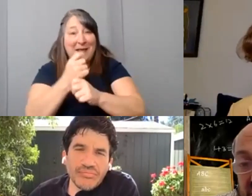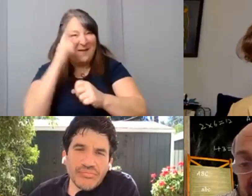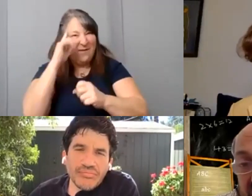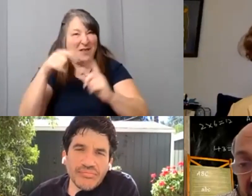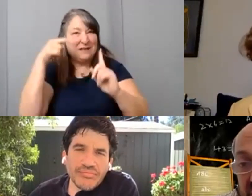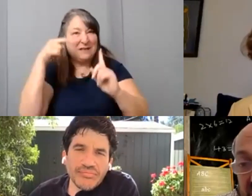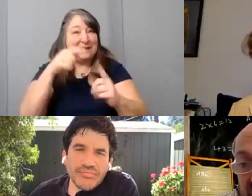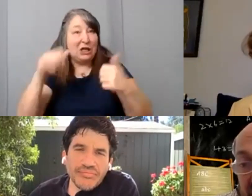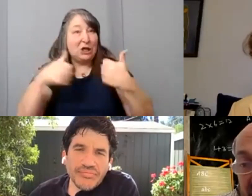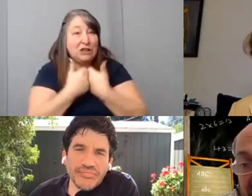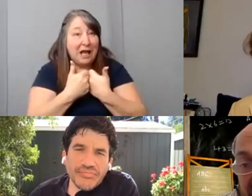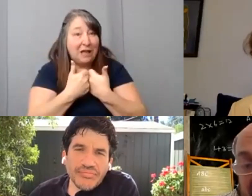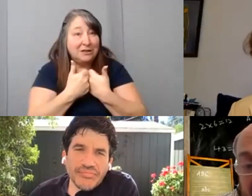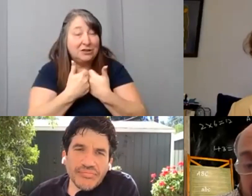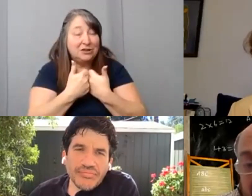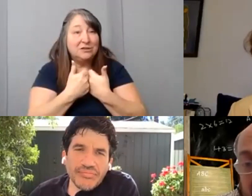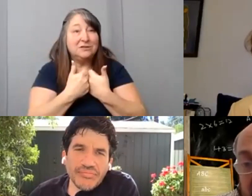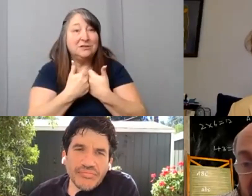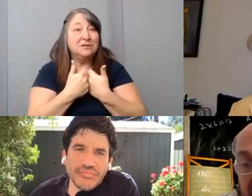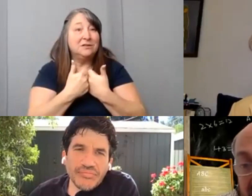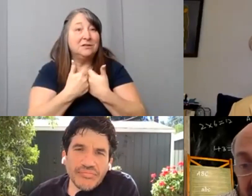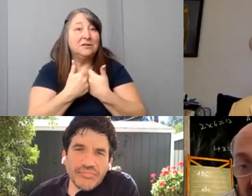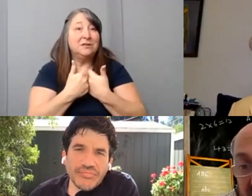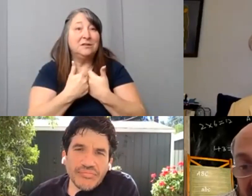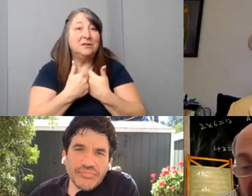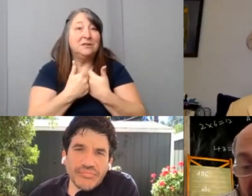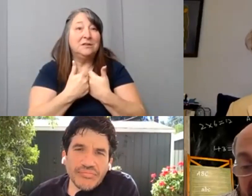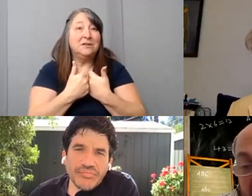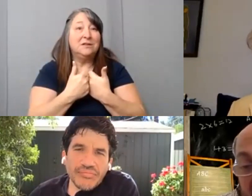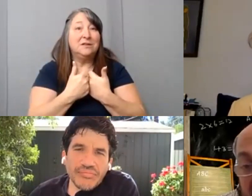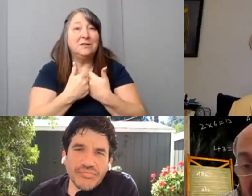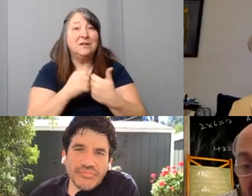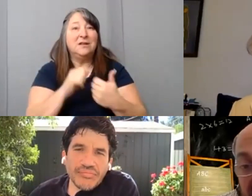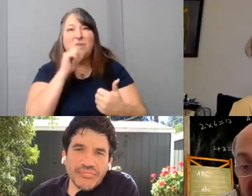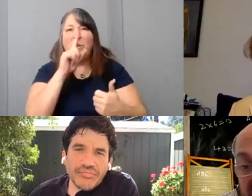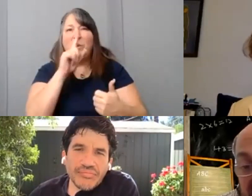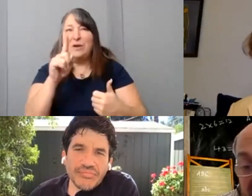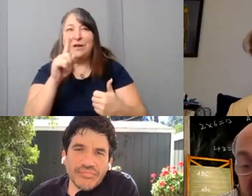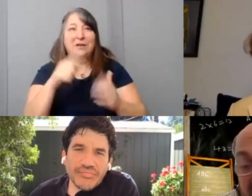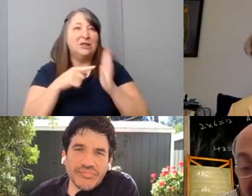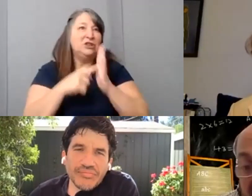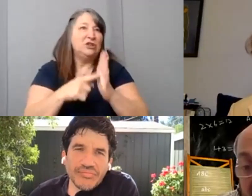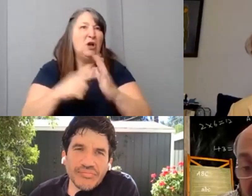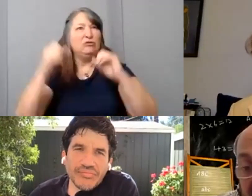is to not really come down with a, with a heavy hammer on the disability subject.